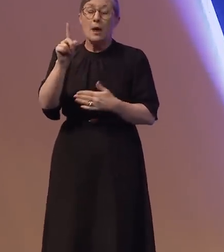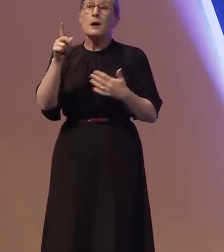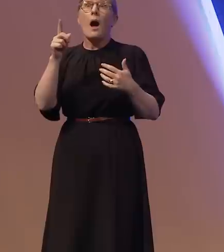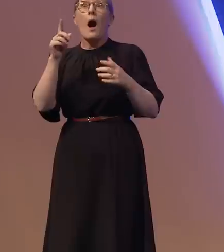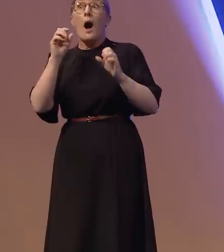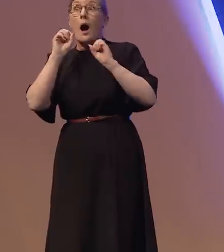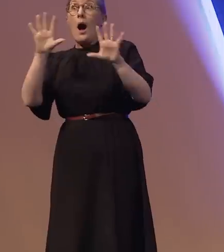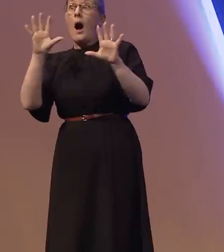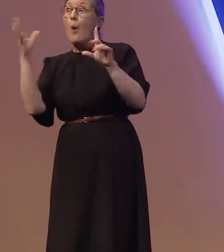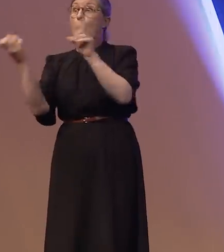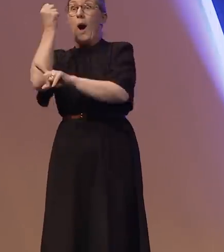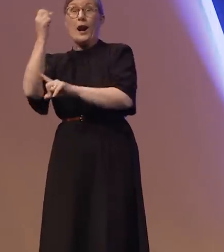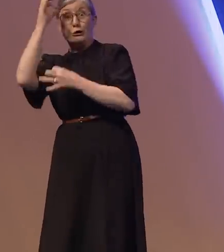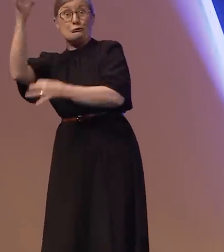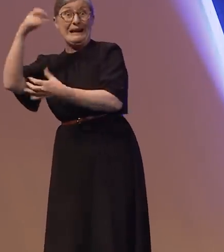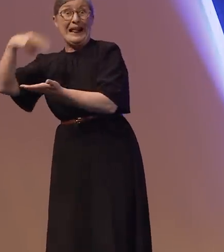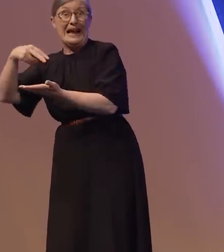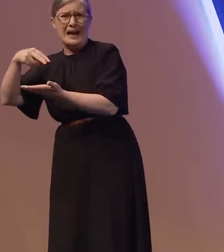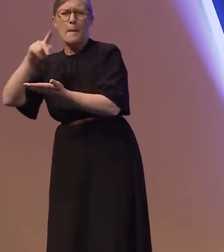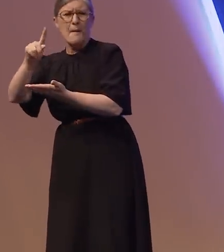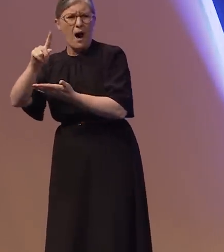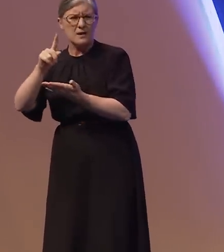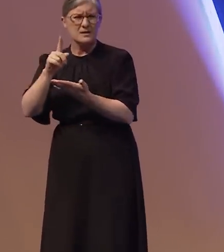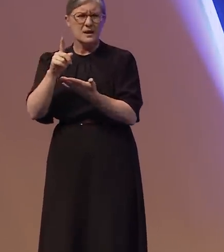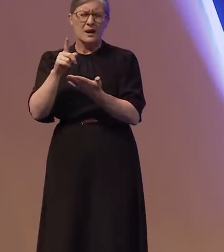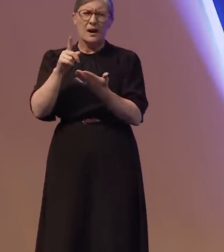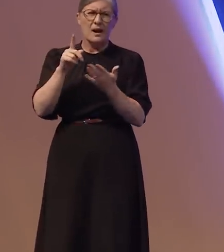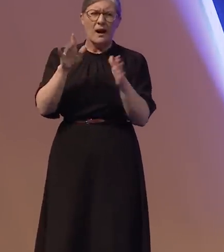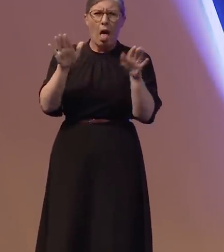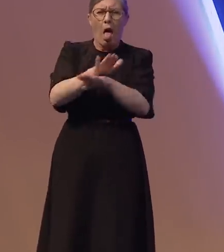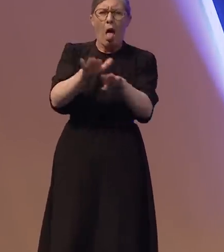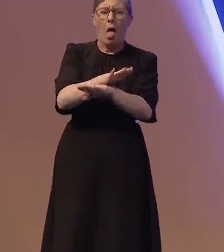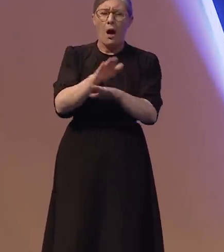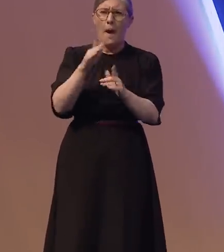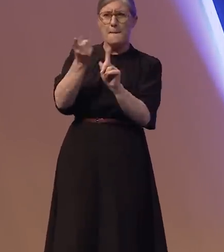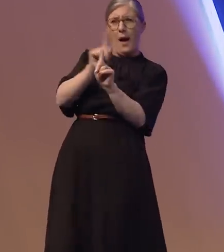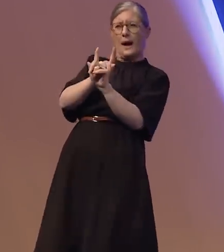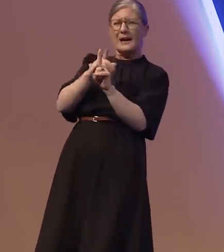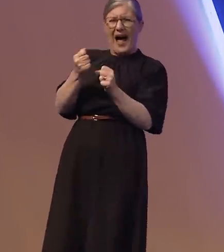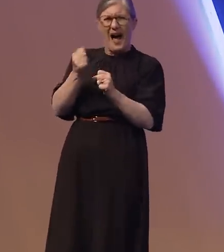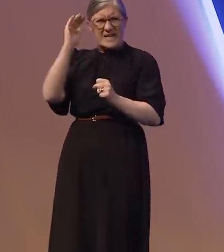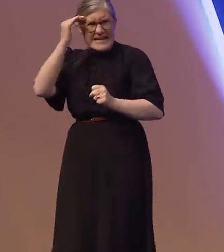it shouldn't be allowed to conceal the hardships I have been through to get here. To hold the